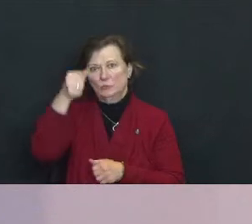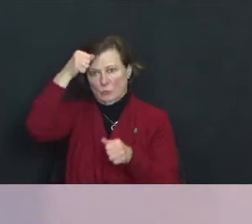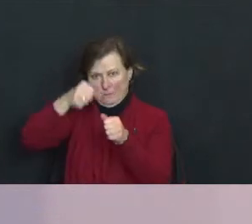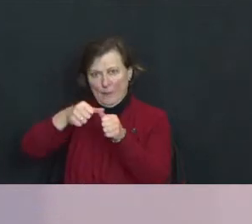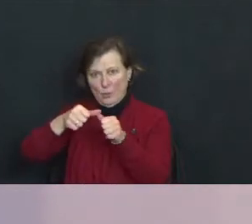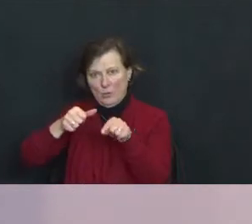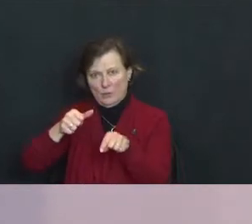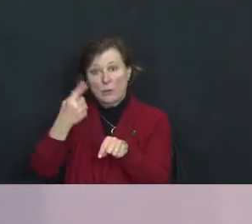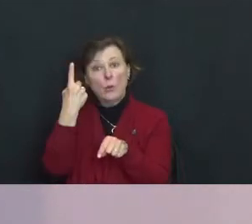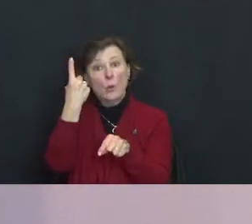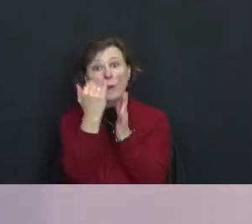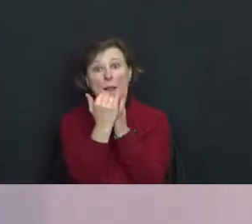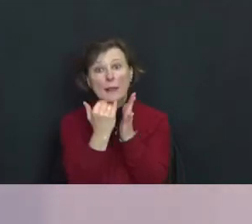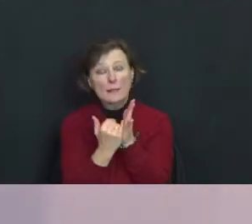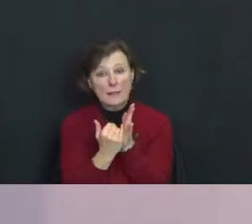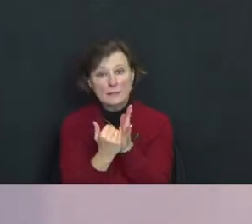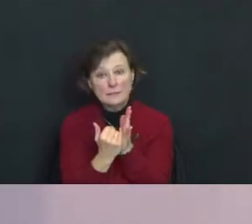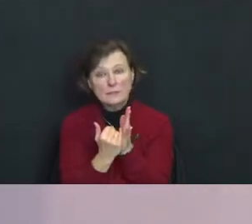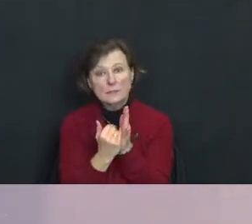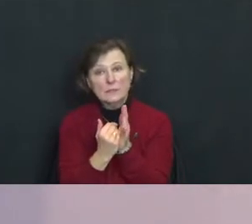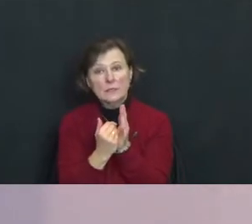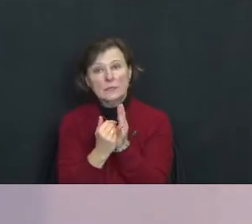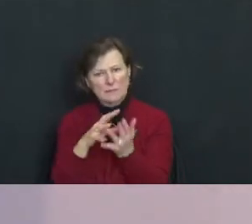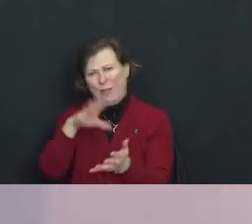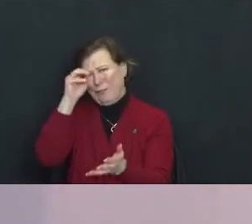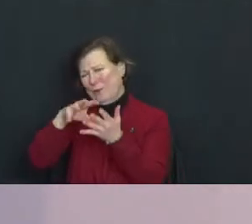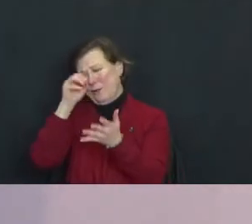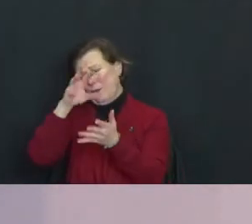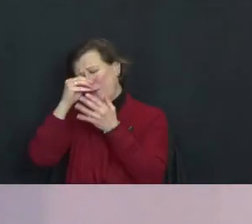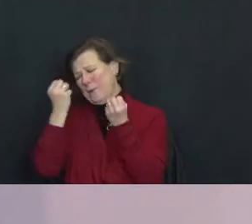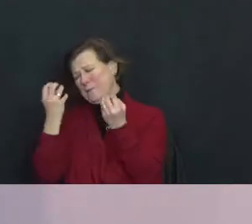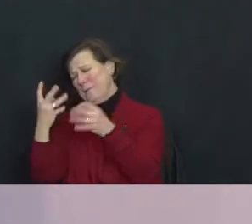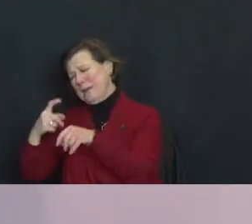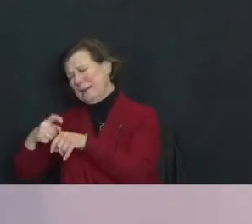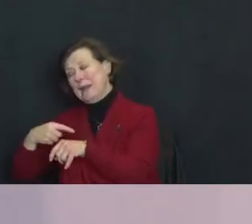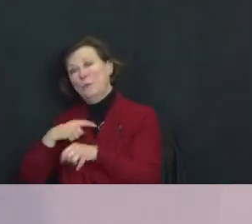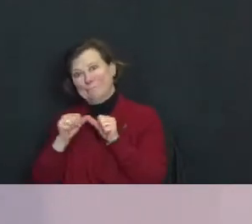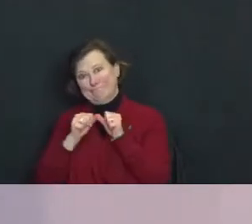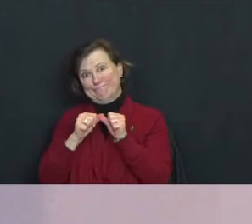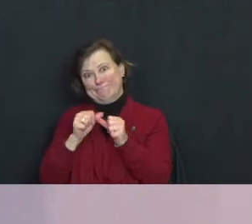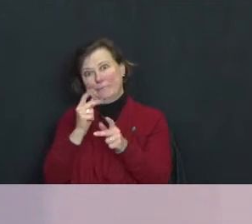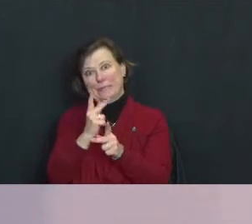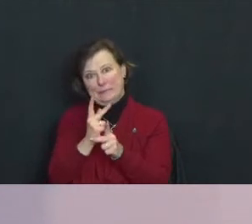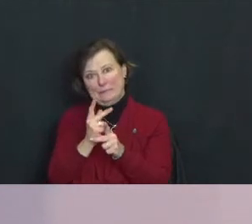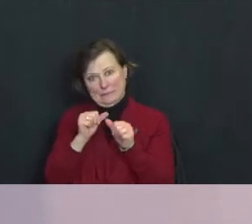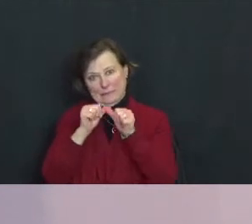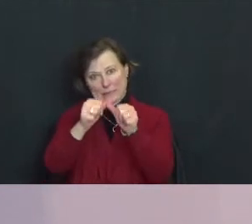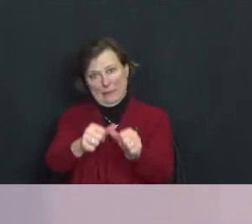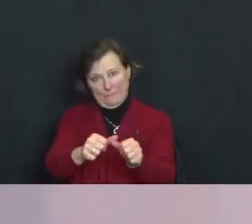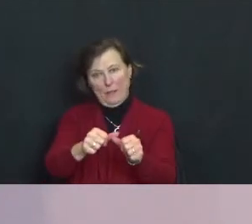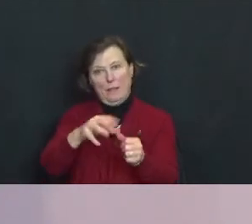One key lesson is one, it's been learned many times before but we need to keep learning it. Consider this.